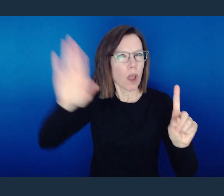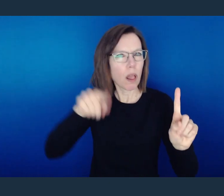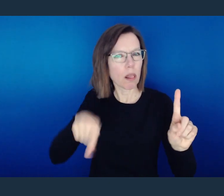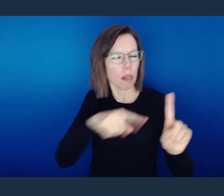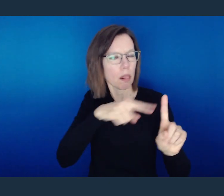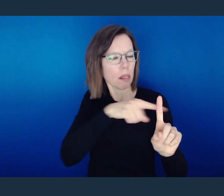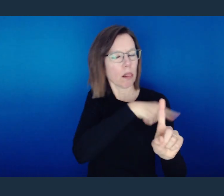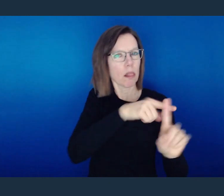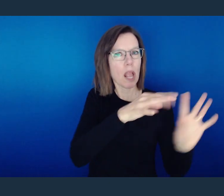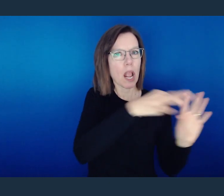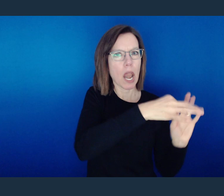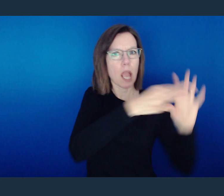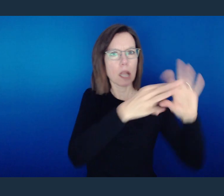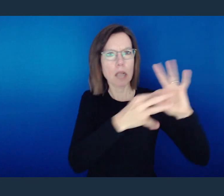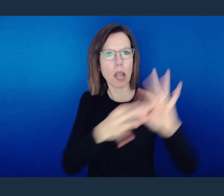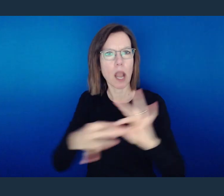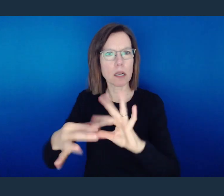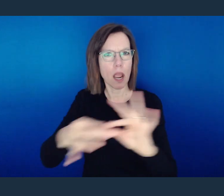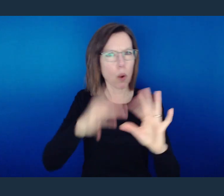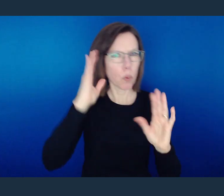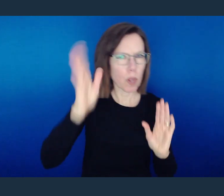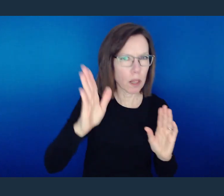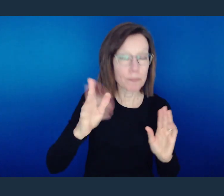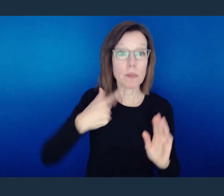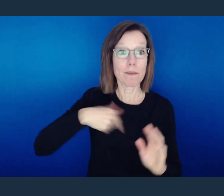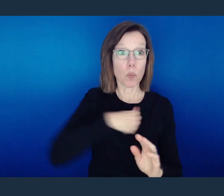are subject to or are taught by or covered by.